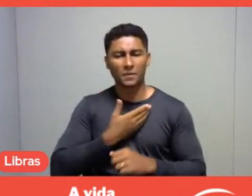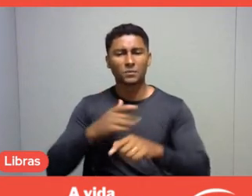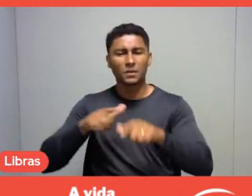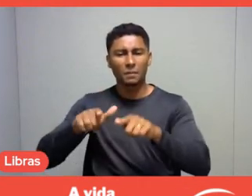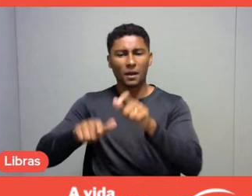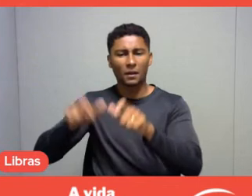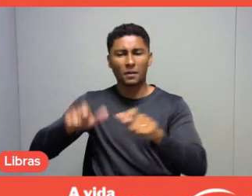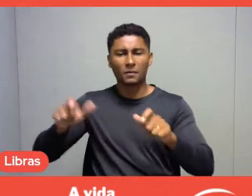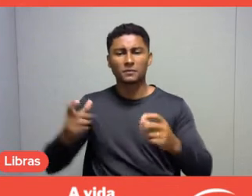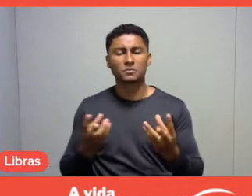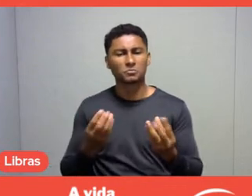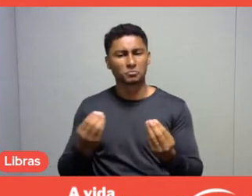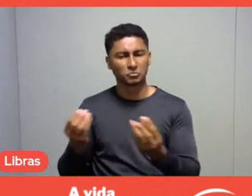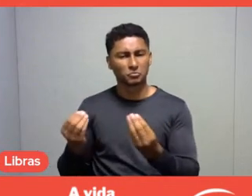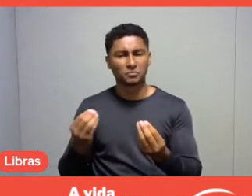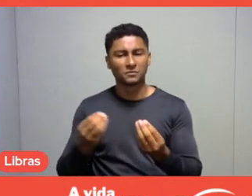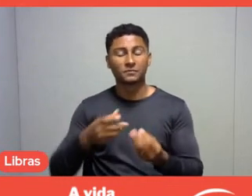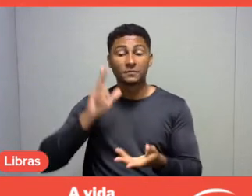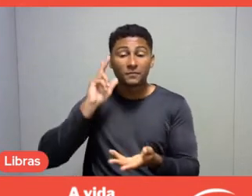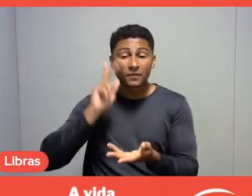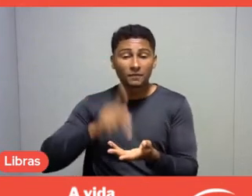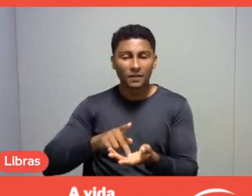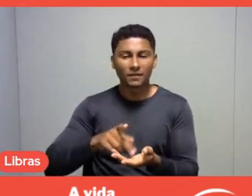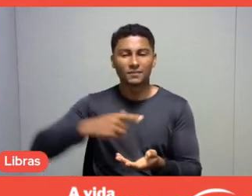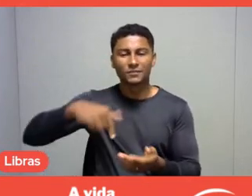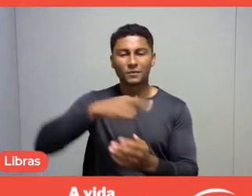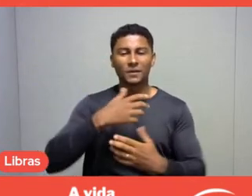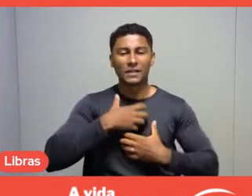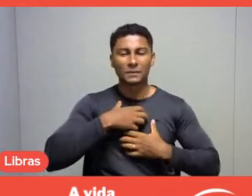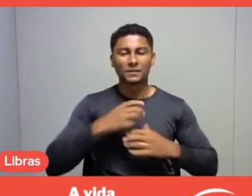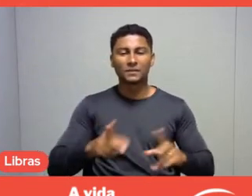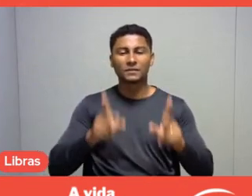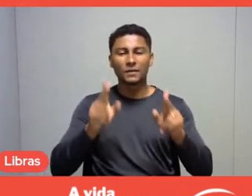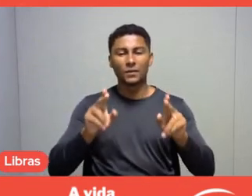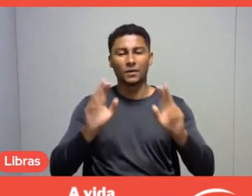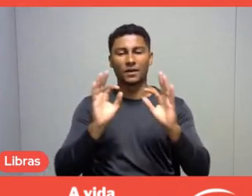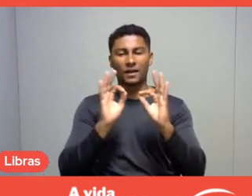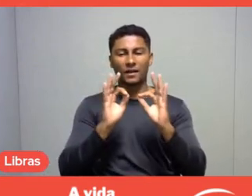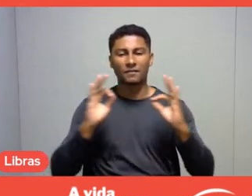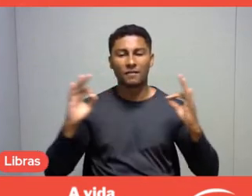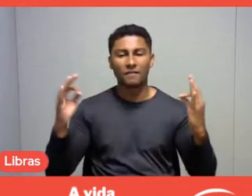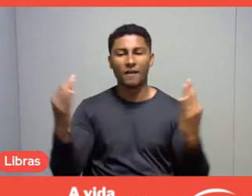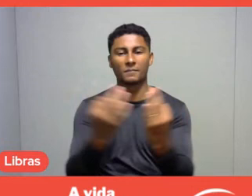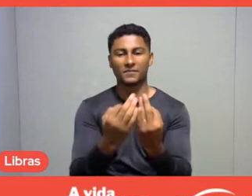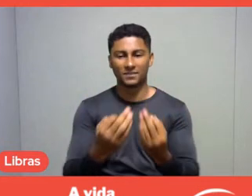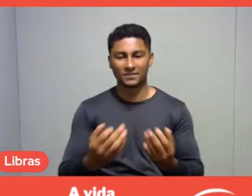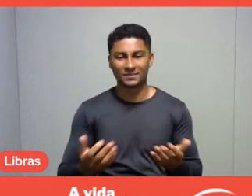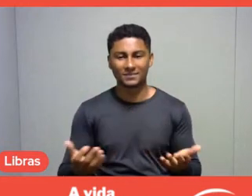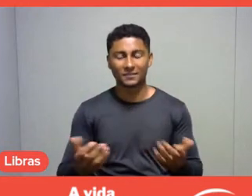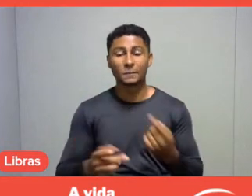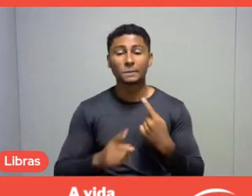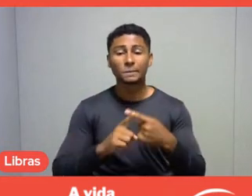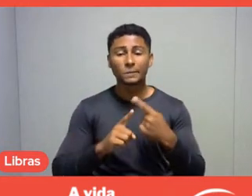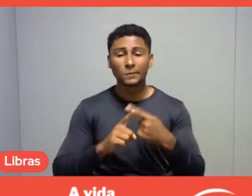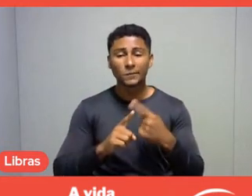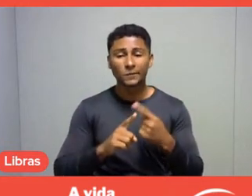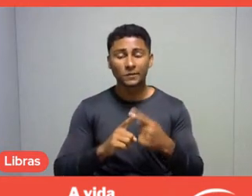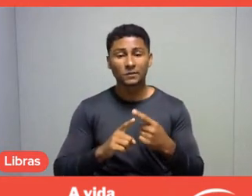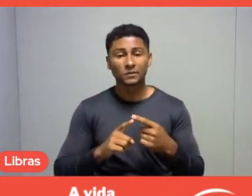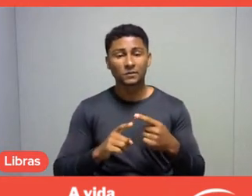"Wow, we really are as a family", because there are few moments when we're all together.